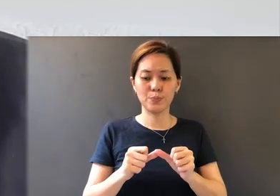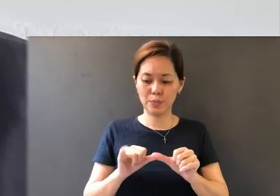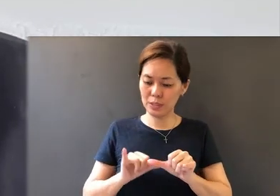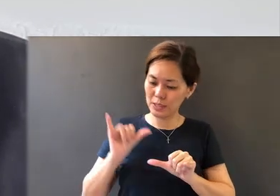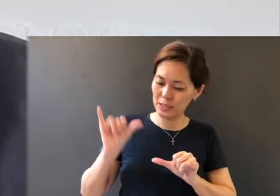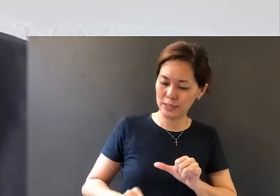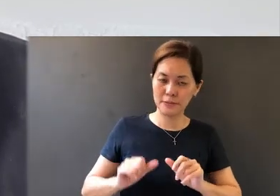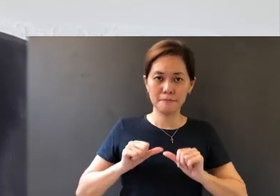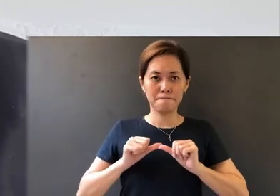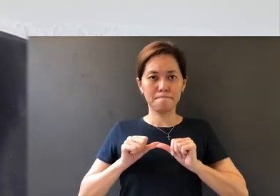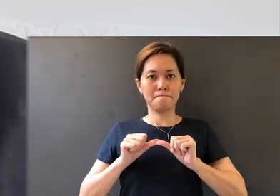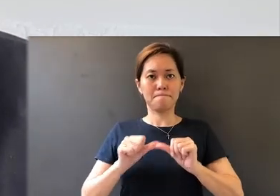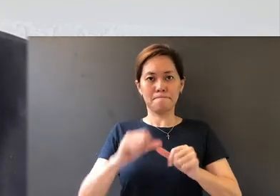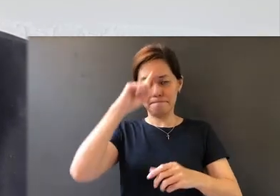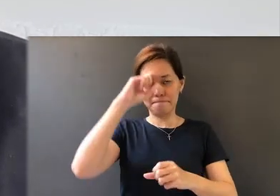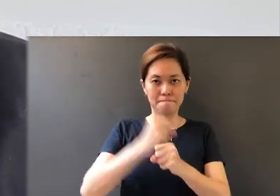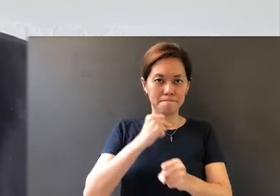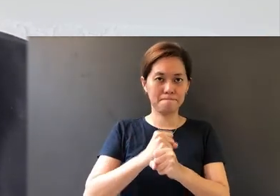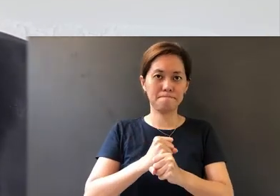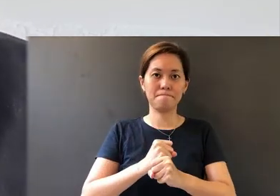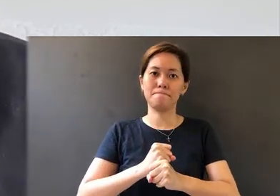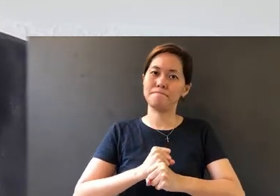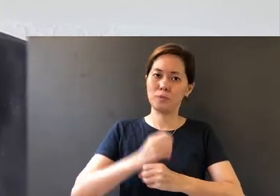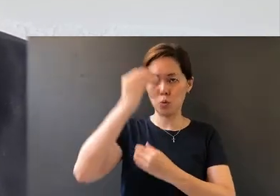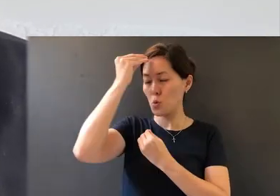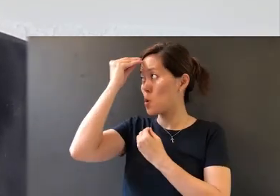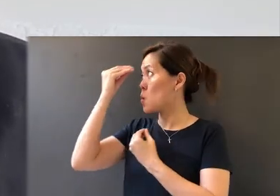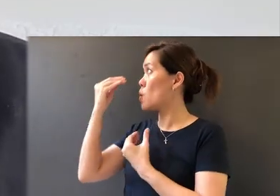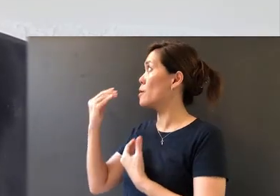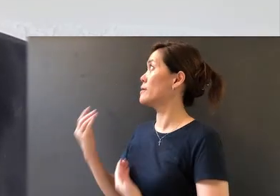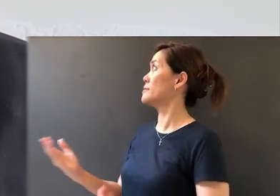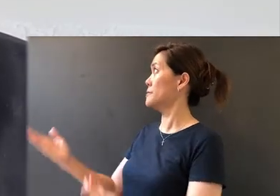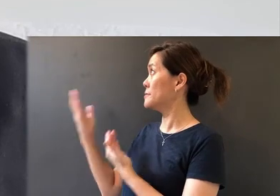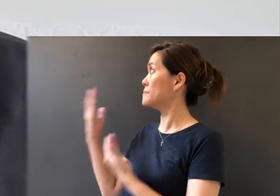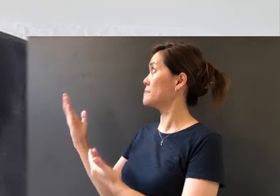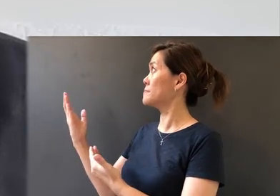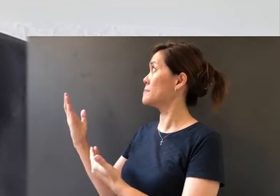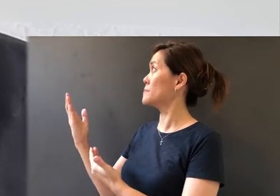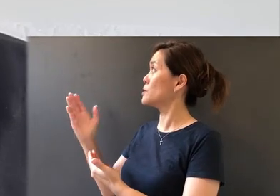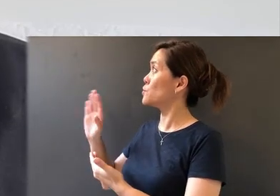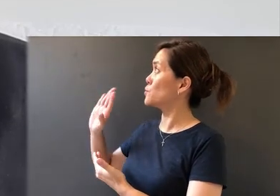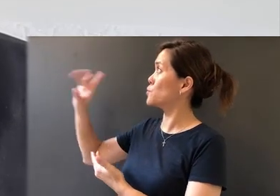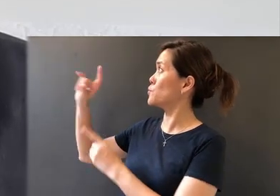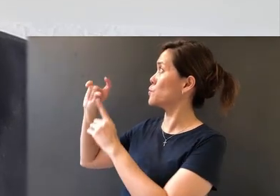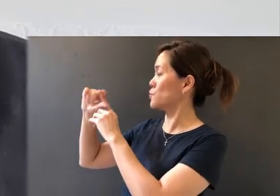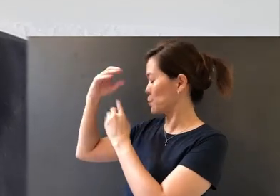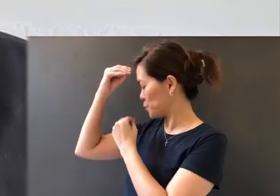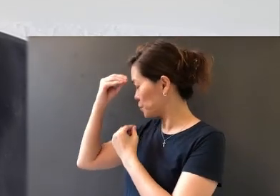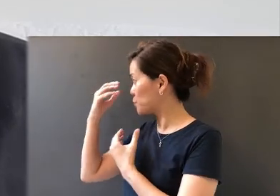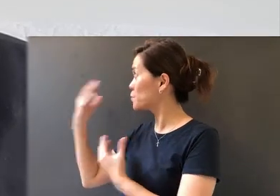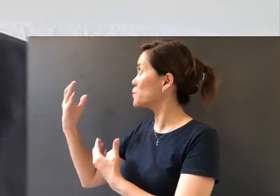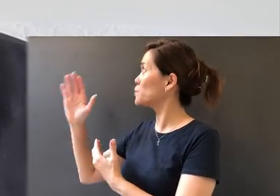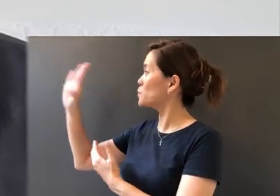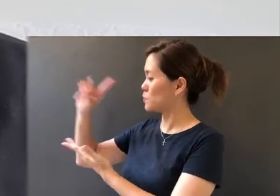and faithful, in obedience to You and to Your Word, to Your purpose,